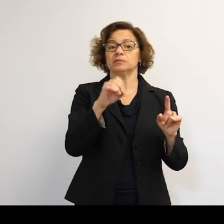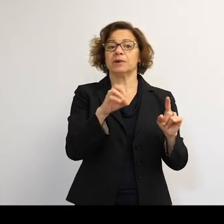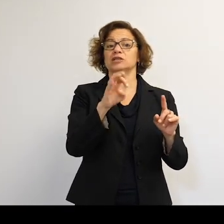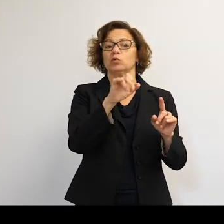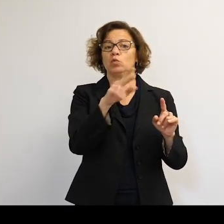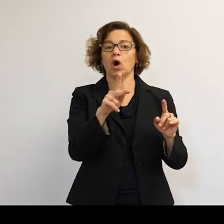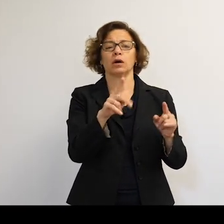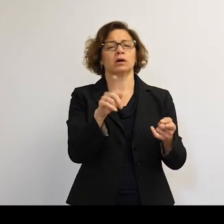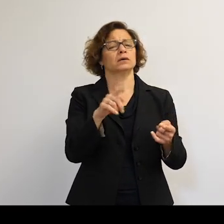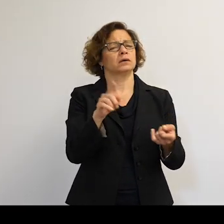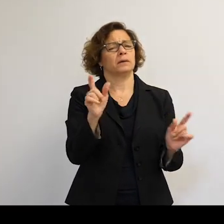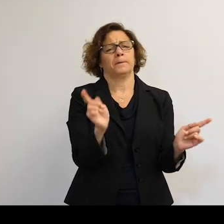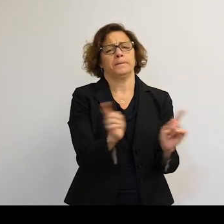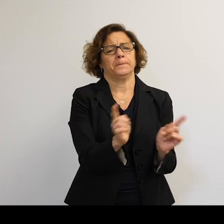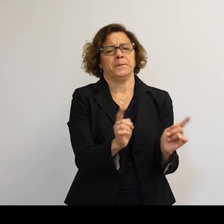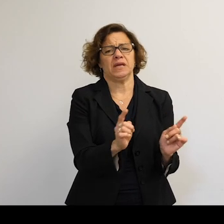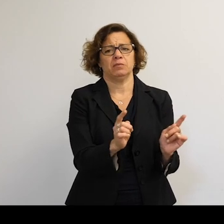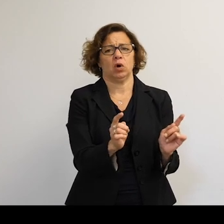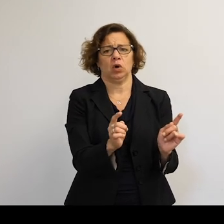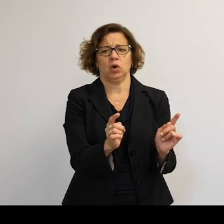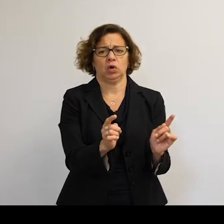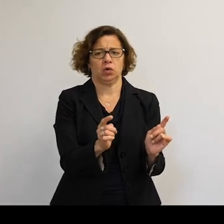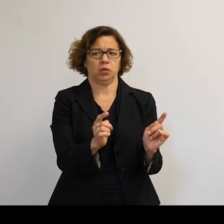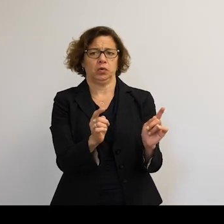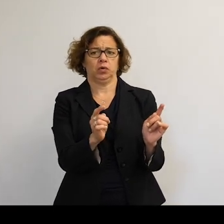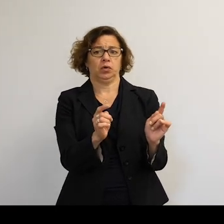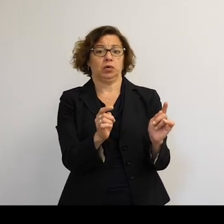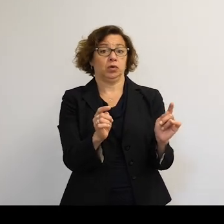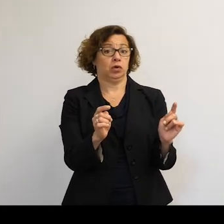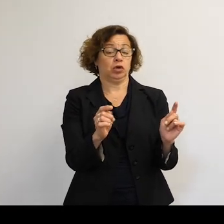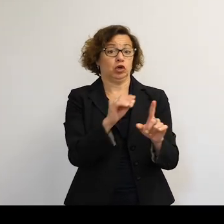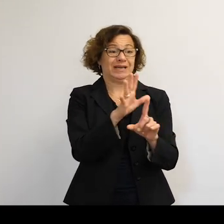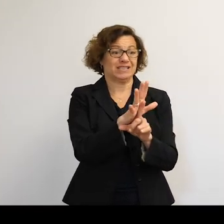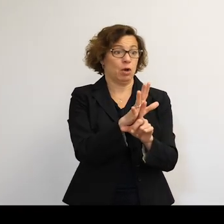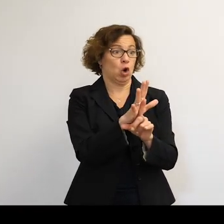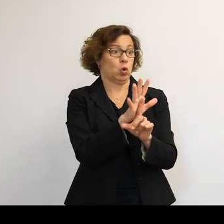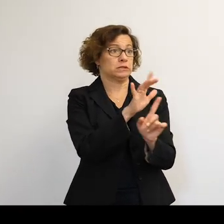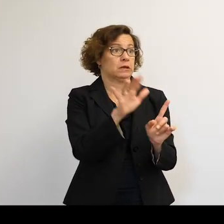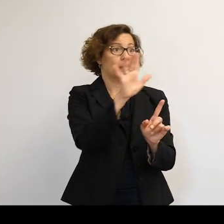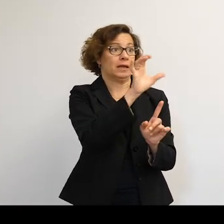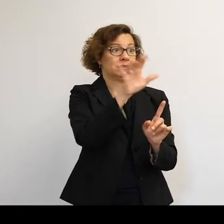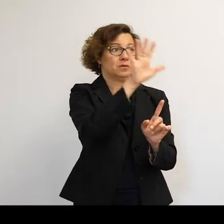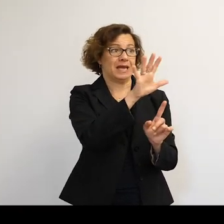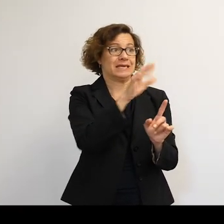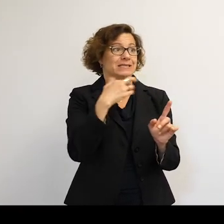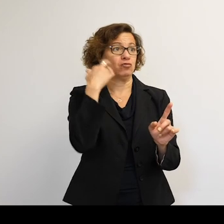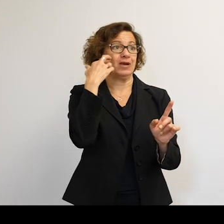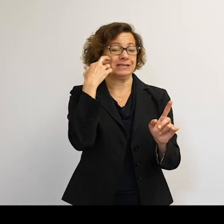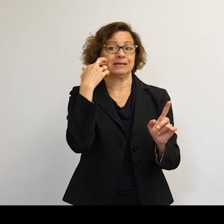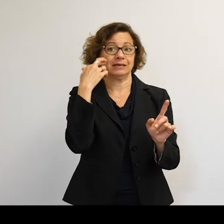for a number of reasons, one of which being you are basically naked and exposed to anything like that. It would be like a game shot, like a rifle bullet